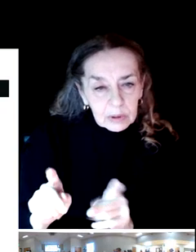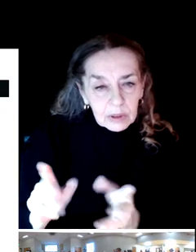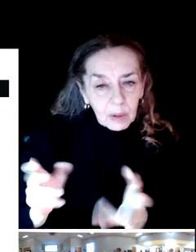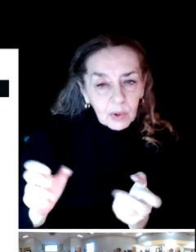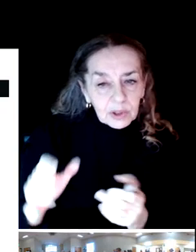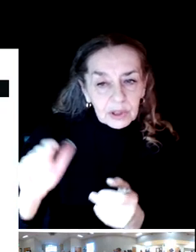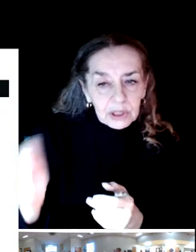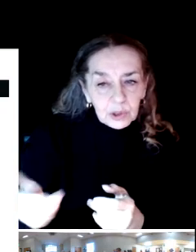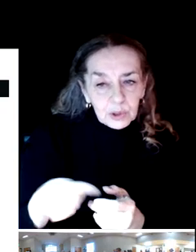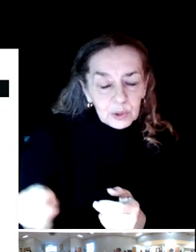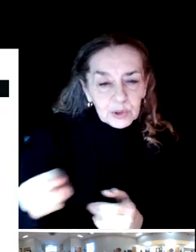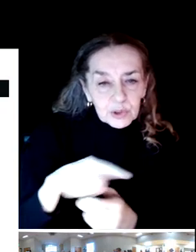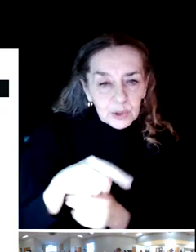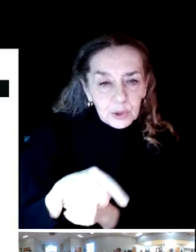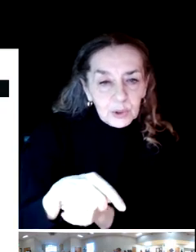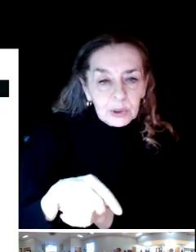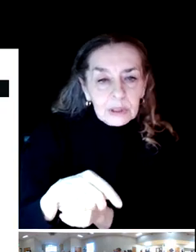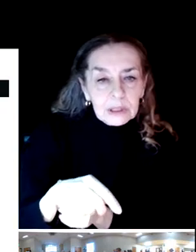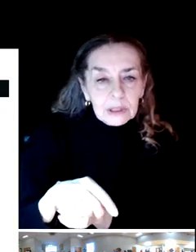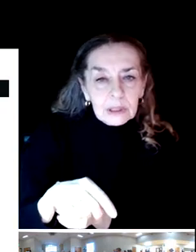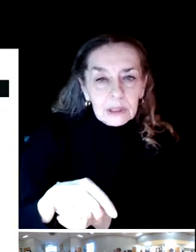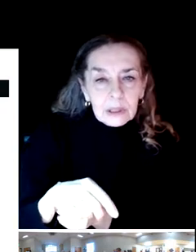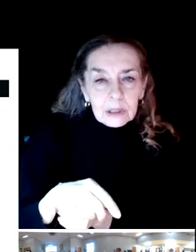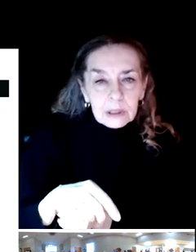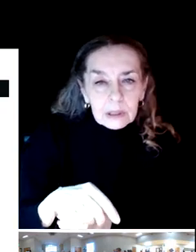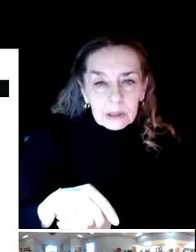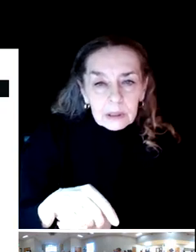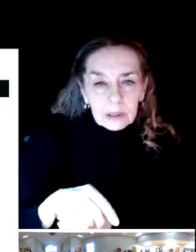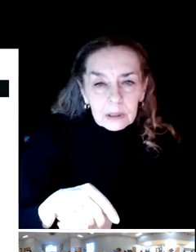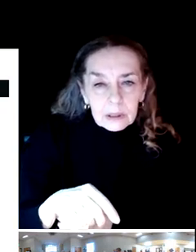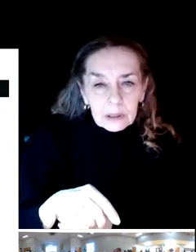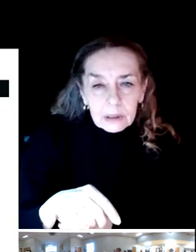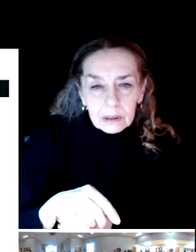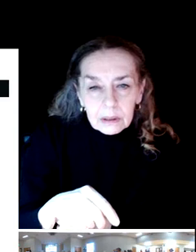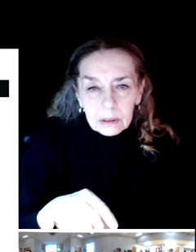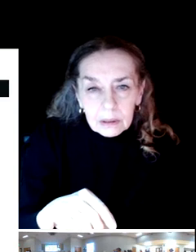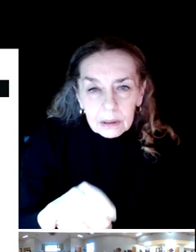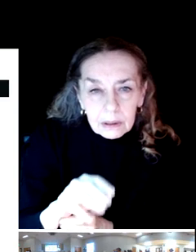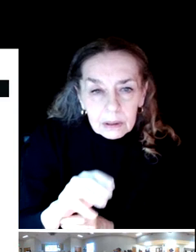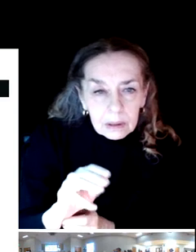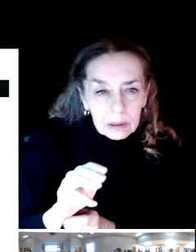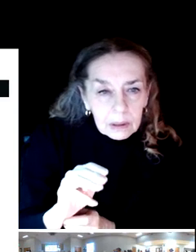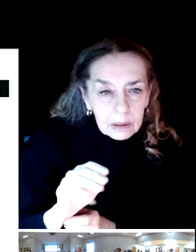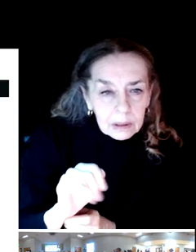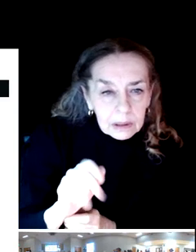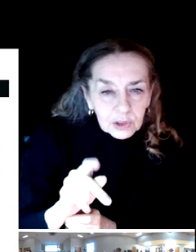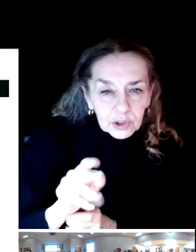Dave Peterson and Caylon Vielehr are two individuals who all week have been out in your parks and